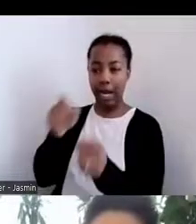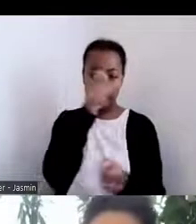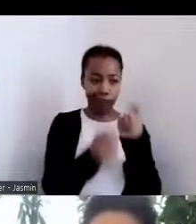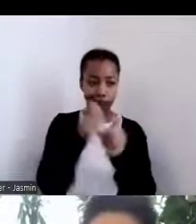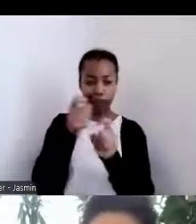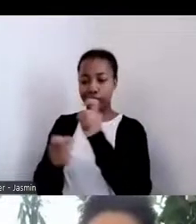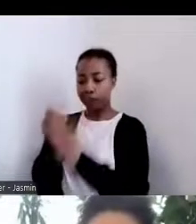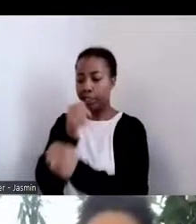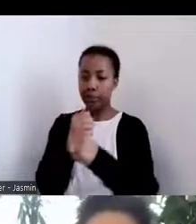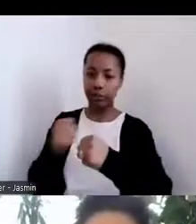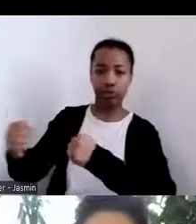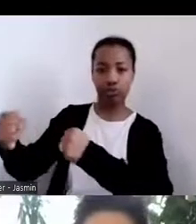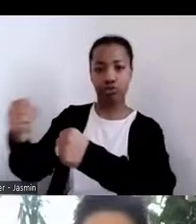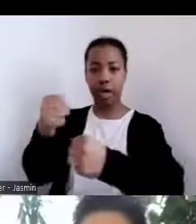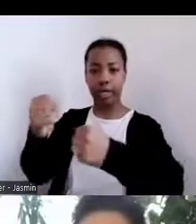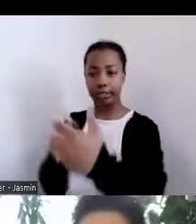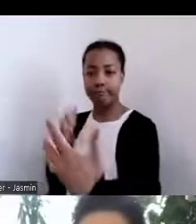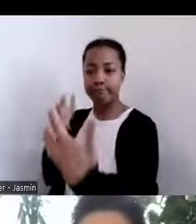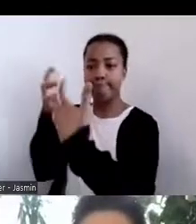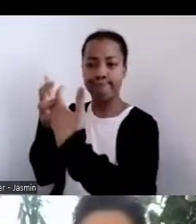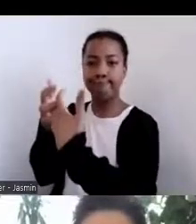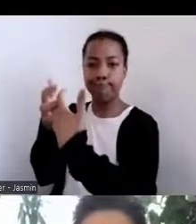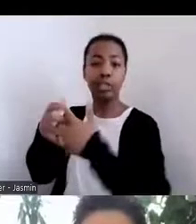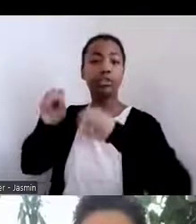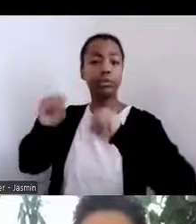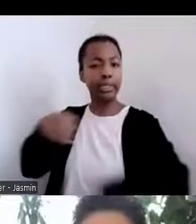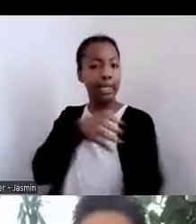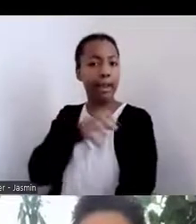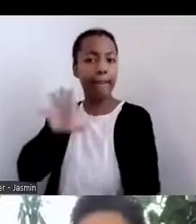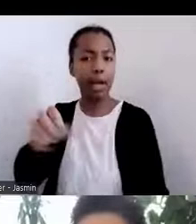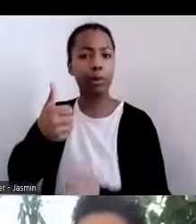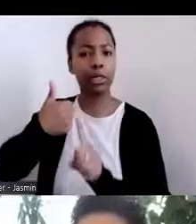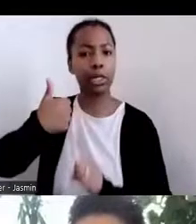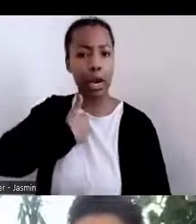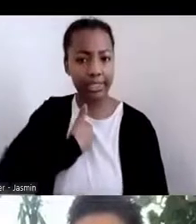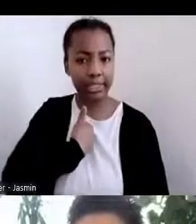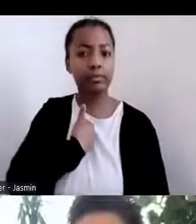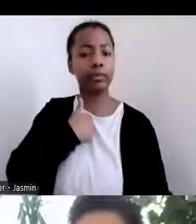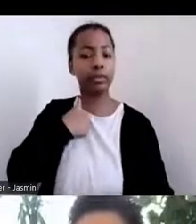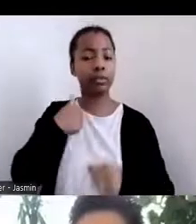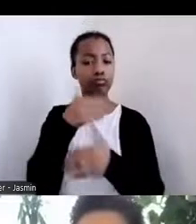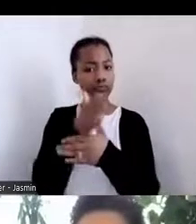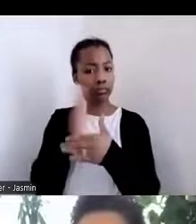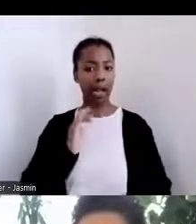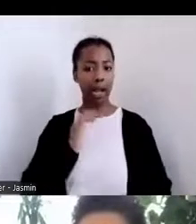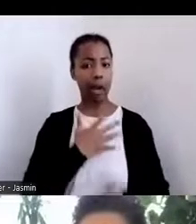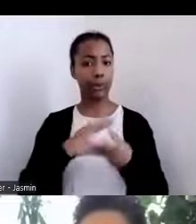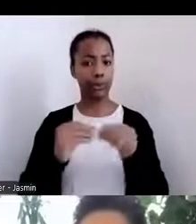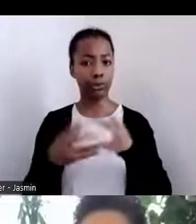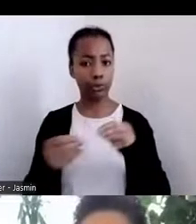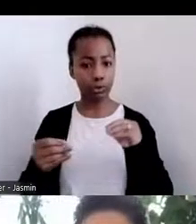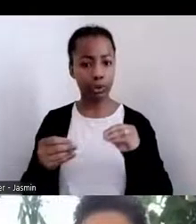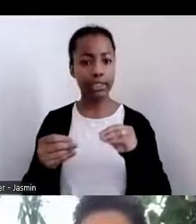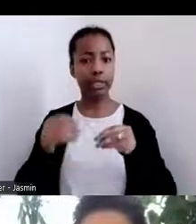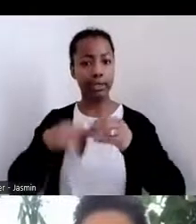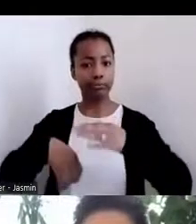to empower ourselves, to be able to tell our stories, to be able to indigenize frameworks and indigenize our foodways and